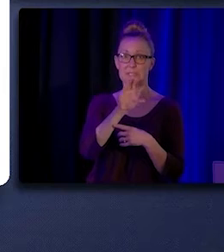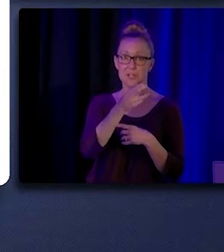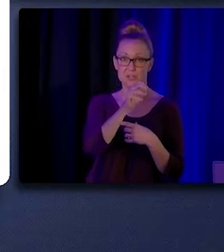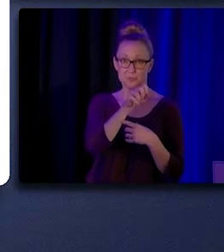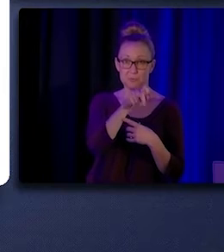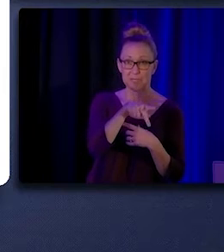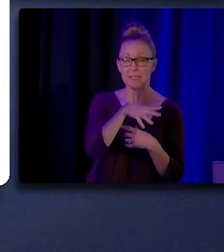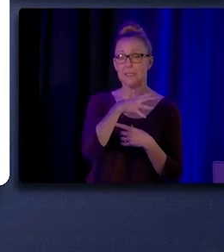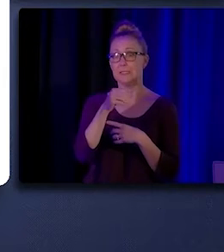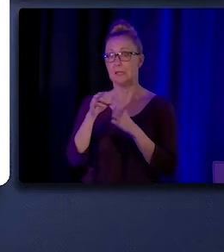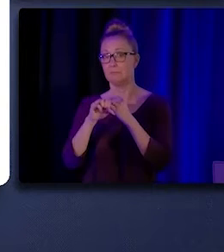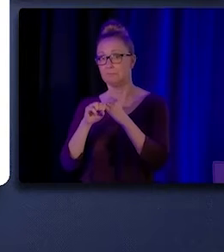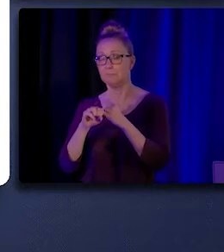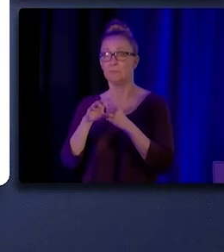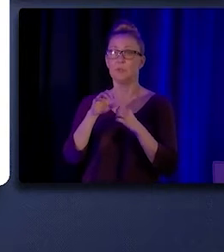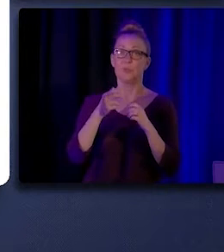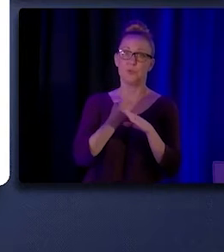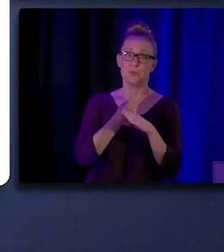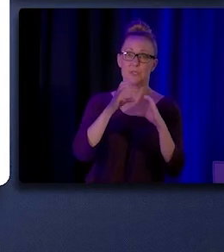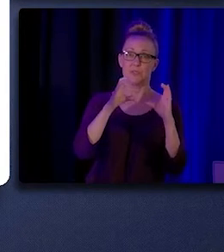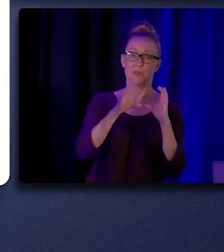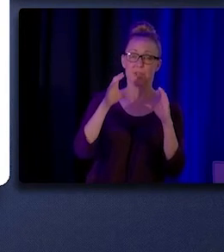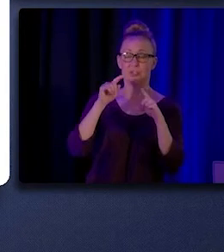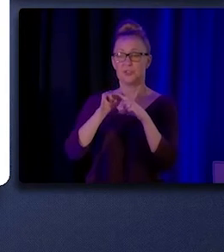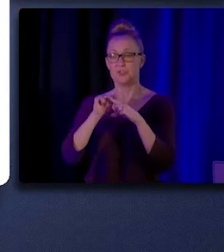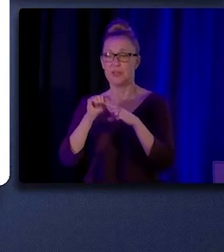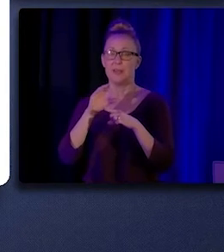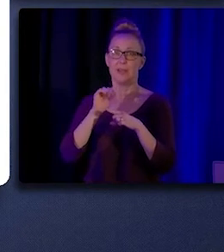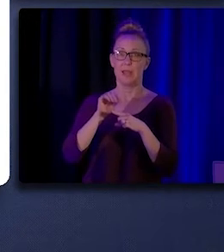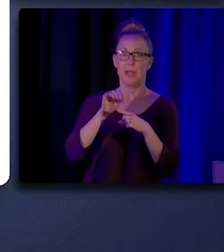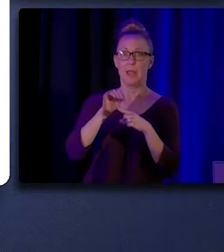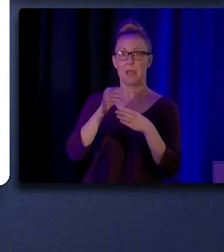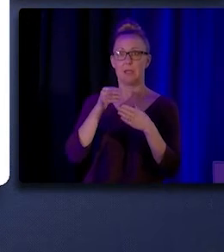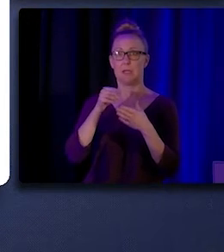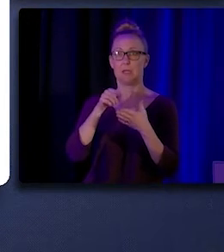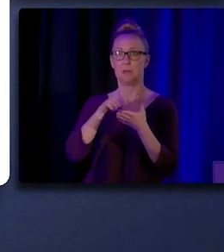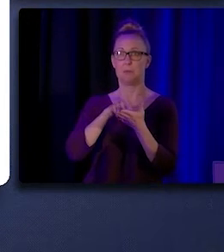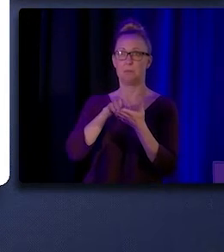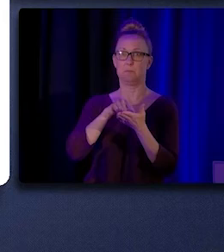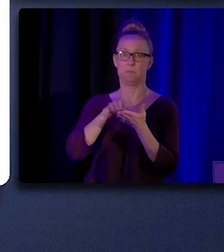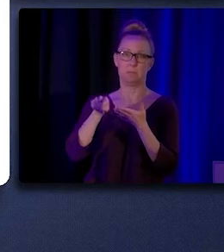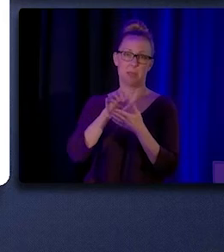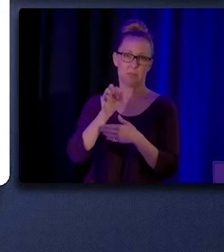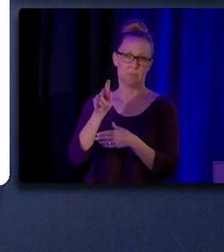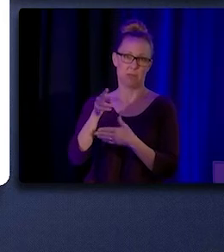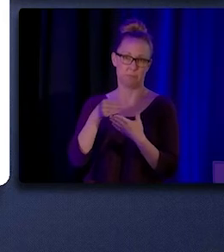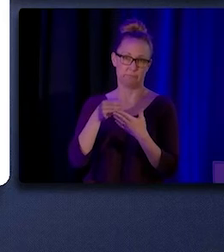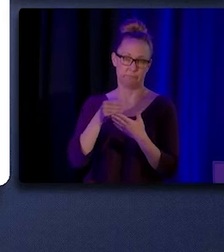through certification, training, and reimbursement. In 2022, as we discussed,